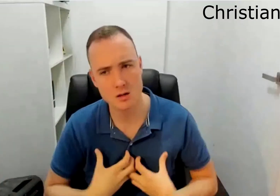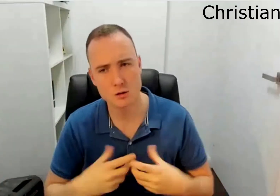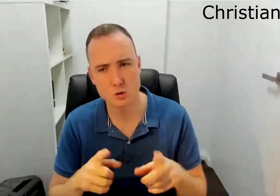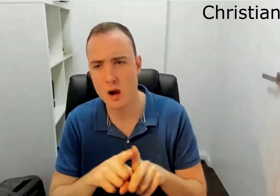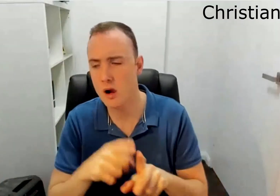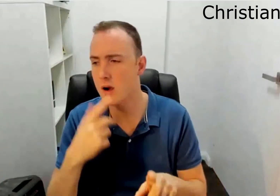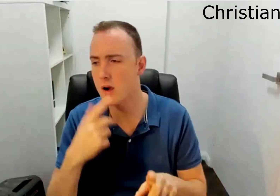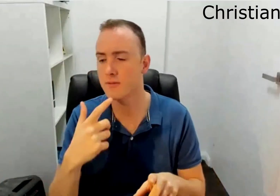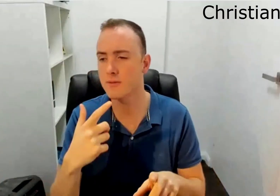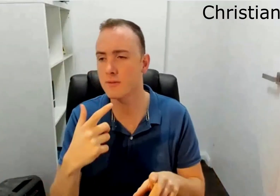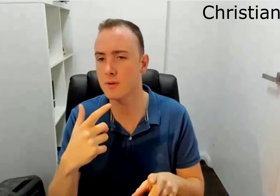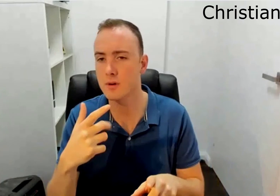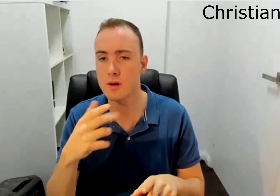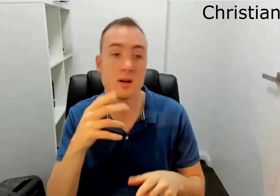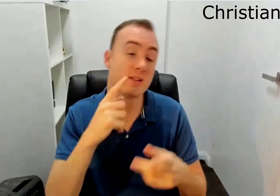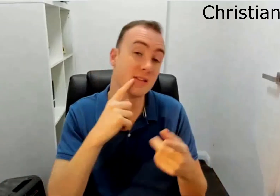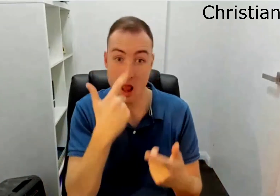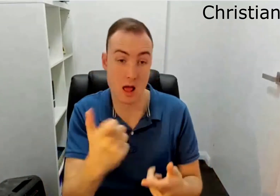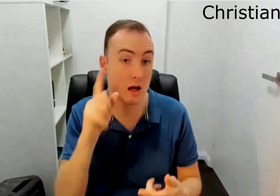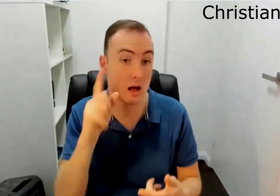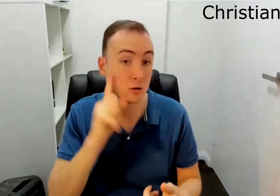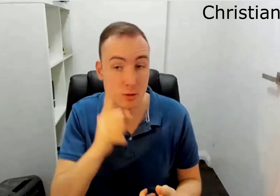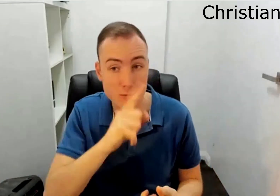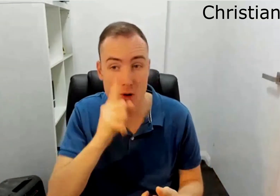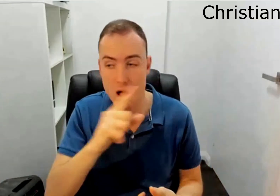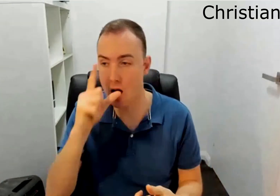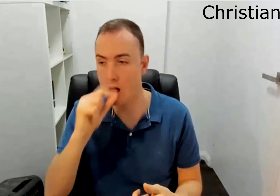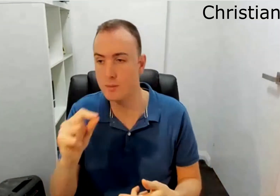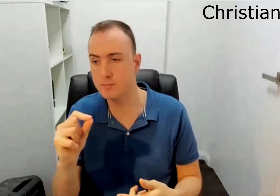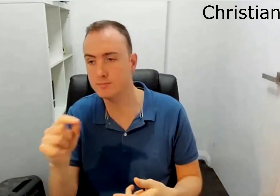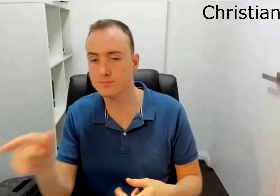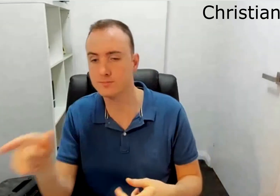We also have screen fatigue as well so